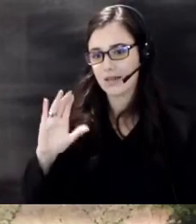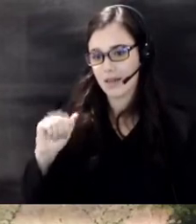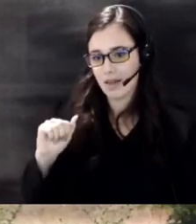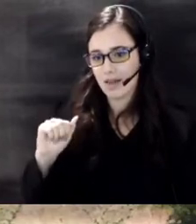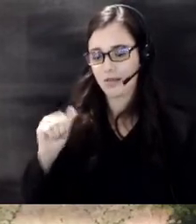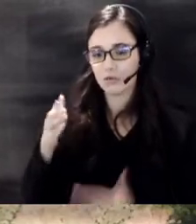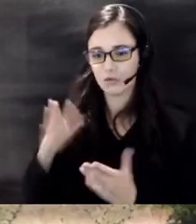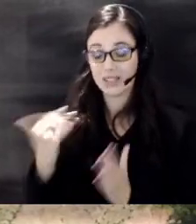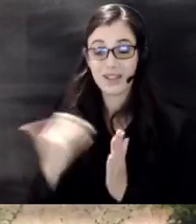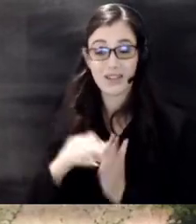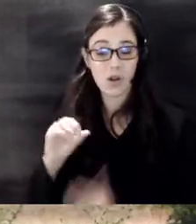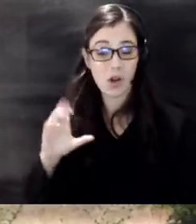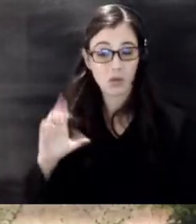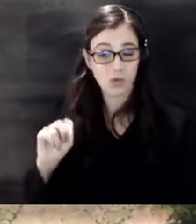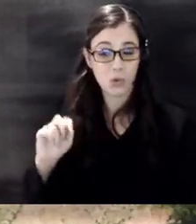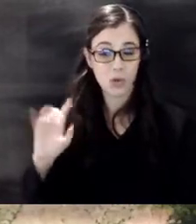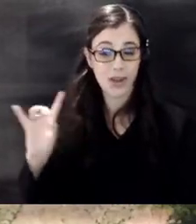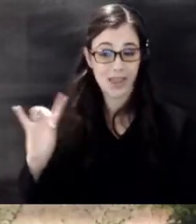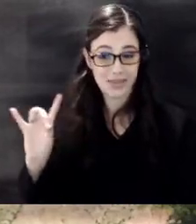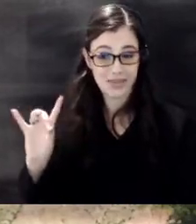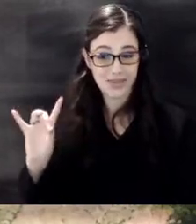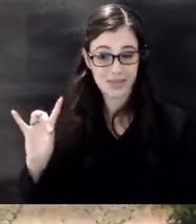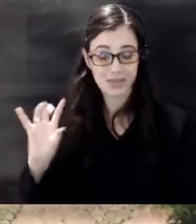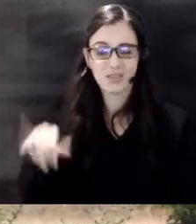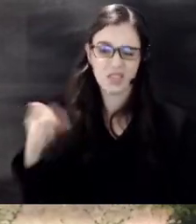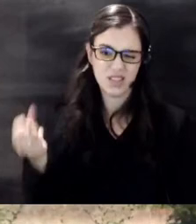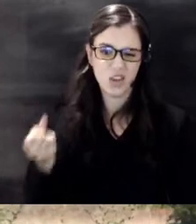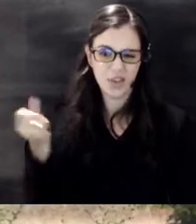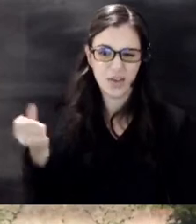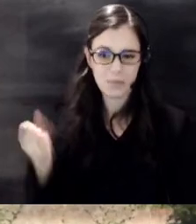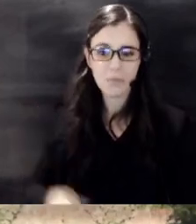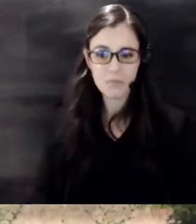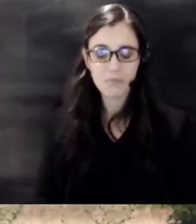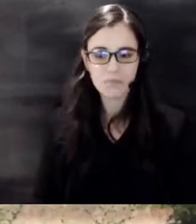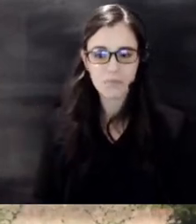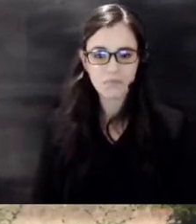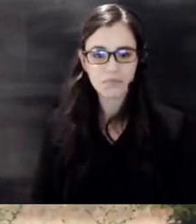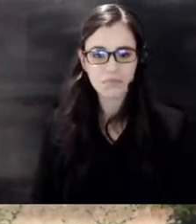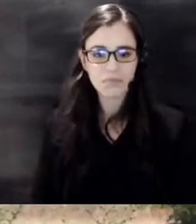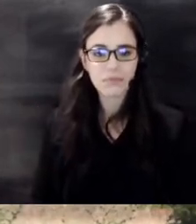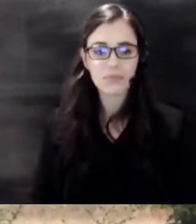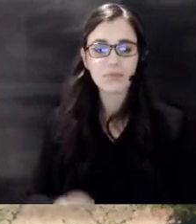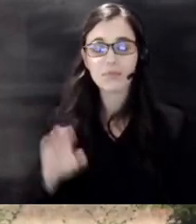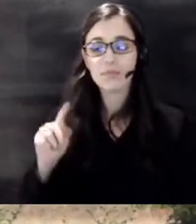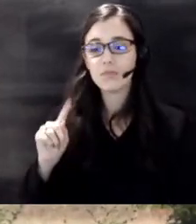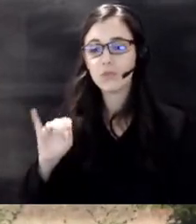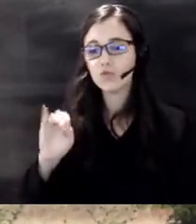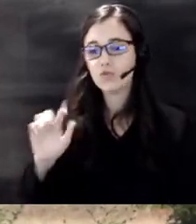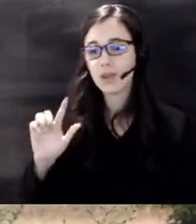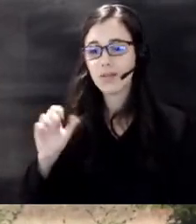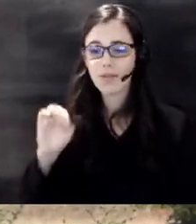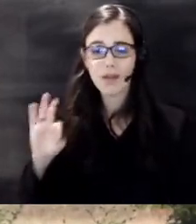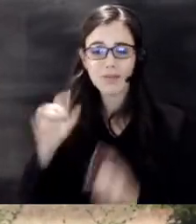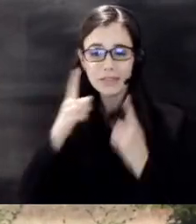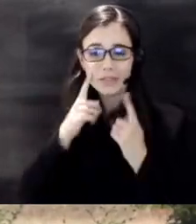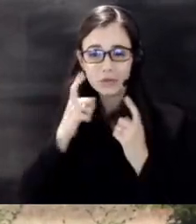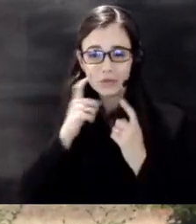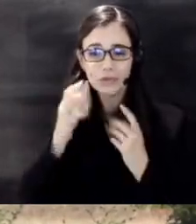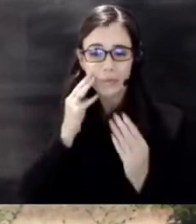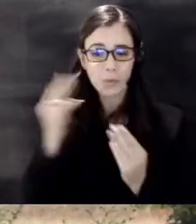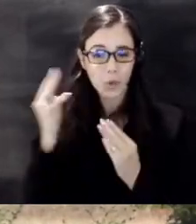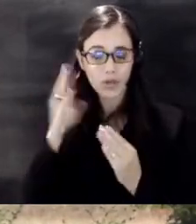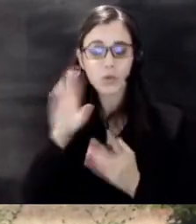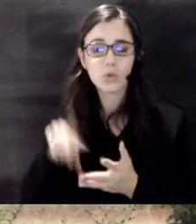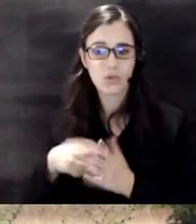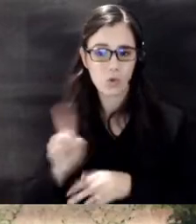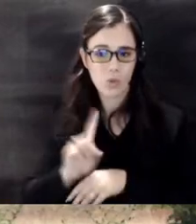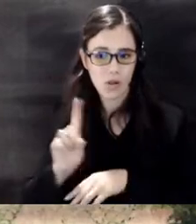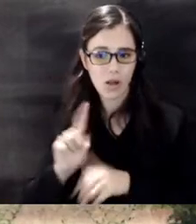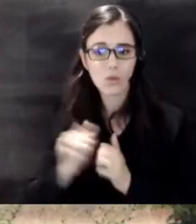8th which is a Saturday the trailer tears Memorial will begin at 1 pm with a blessing reading of the